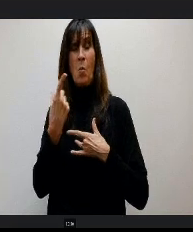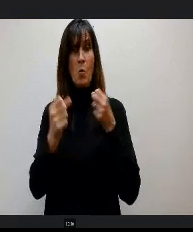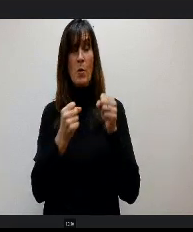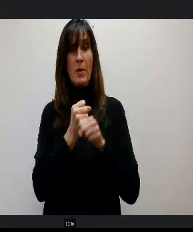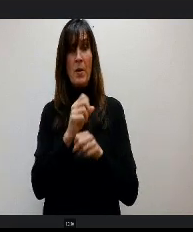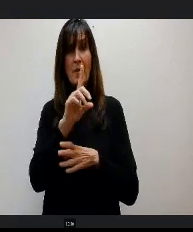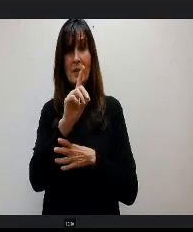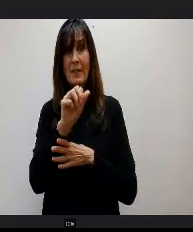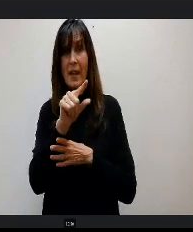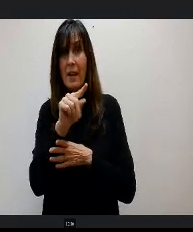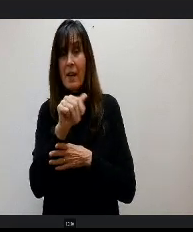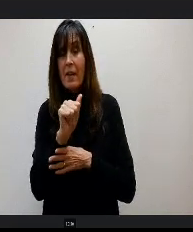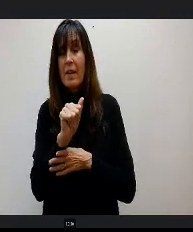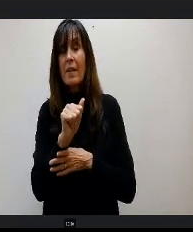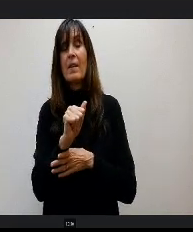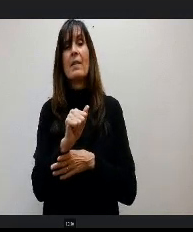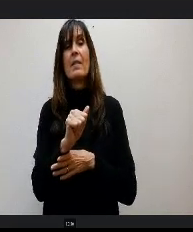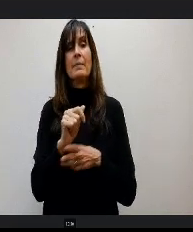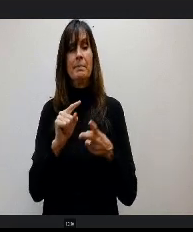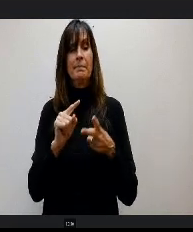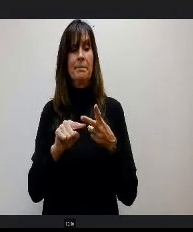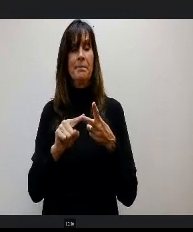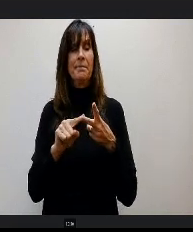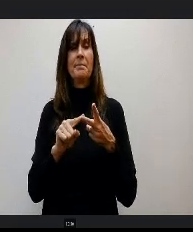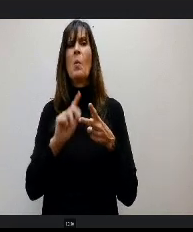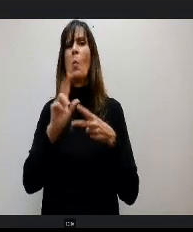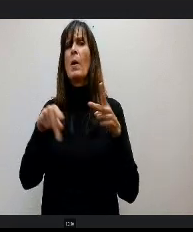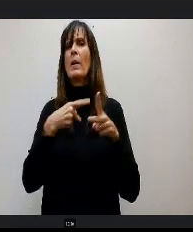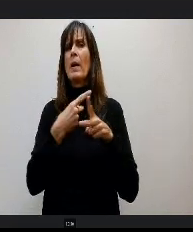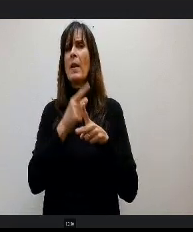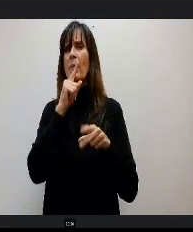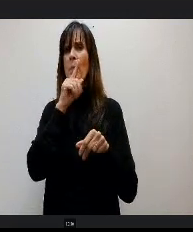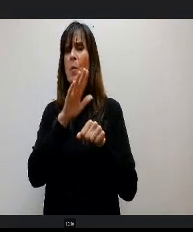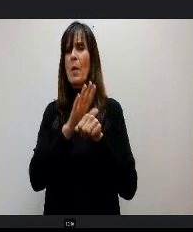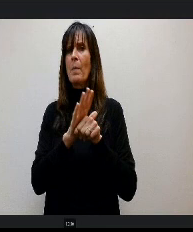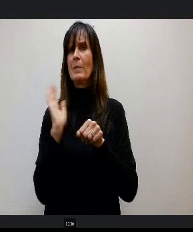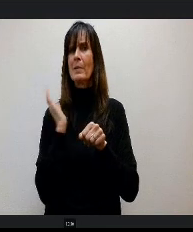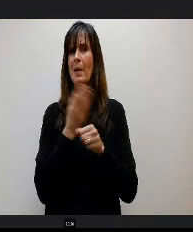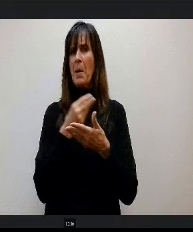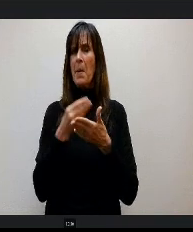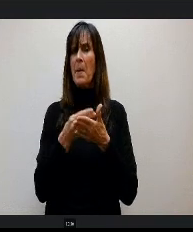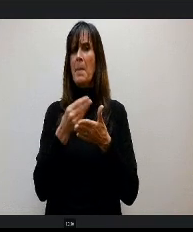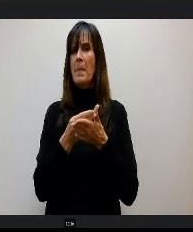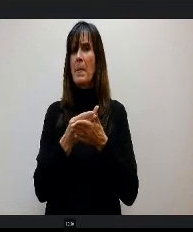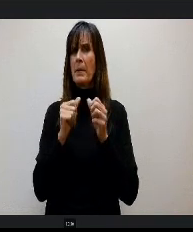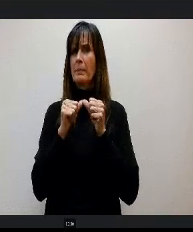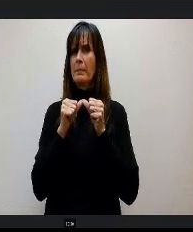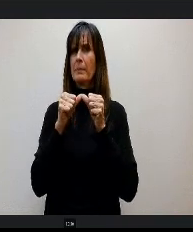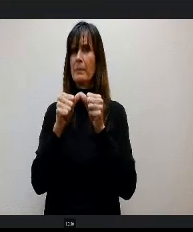Two, some type of assurance that our dollars would at least keep up with the rate of inflation that